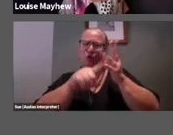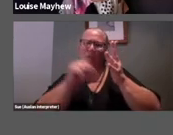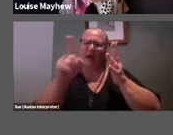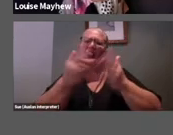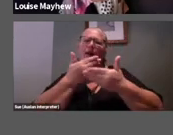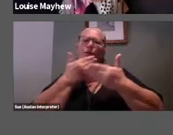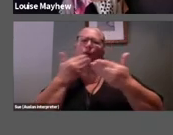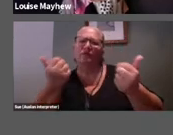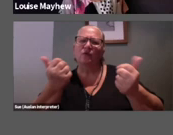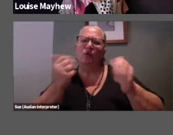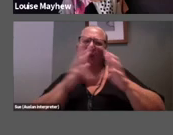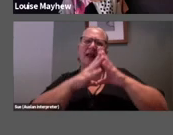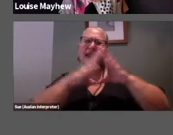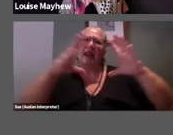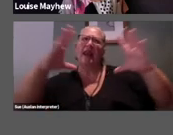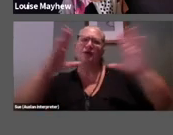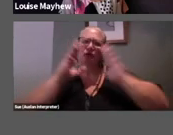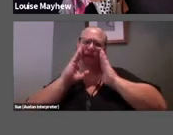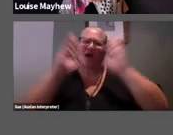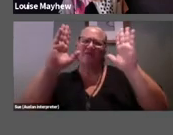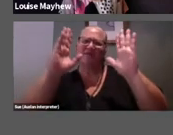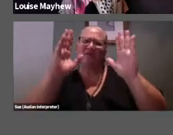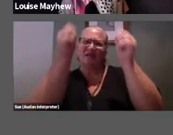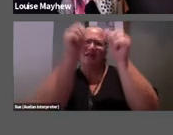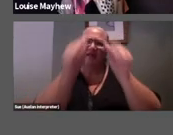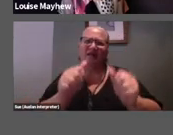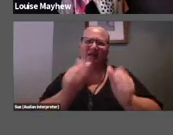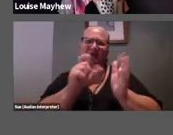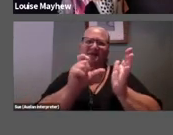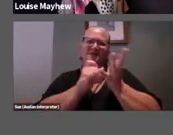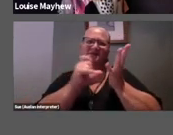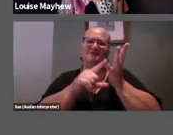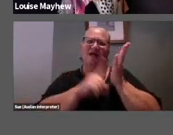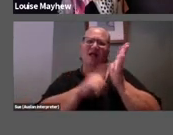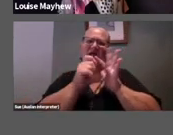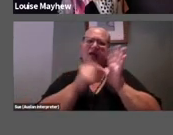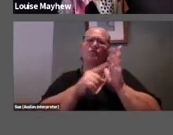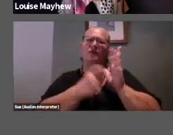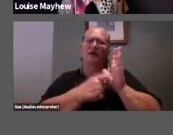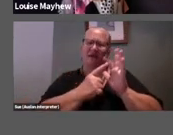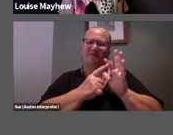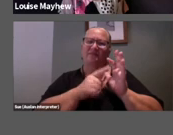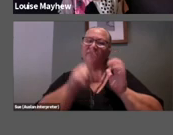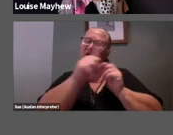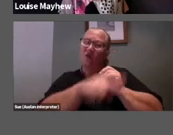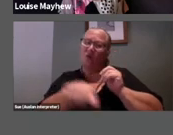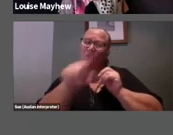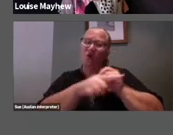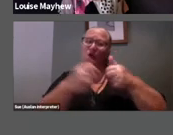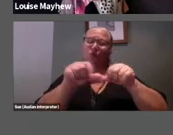large modernist sculptures. All of these artworks use the building blocks of